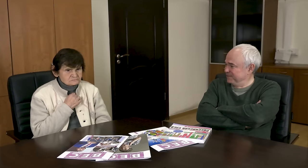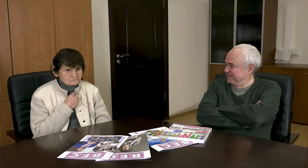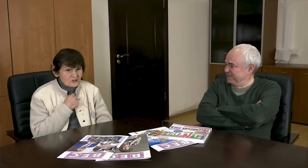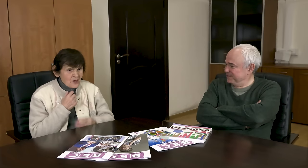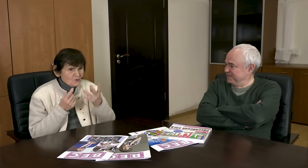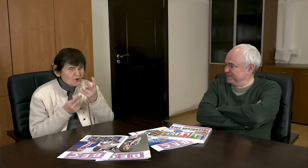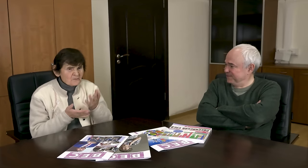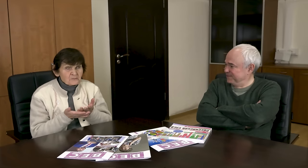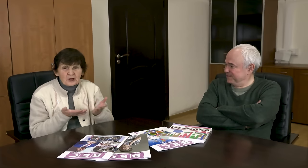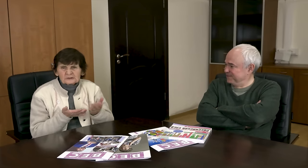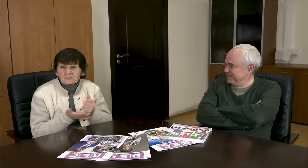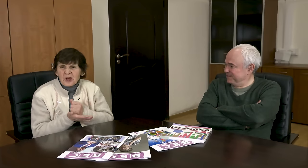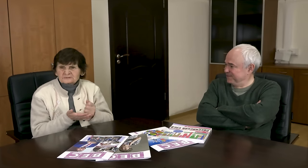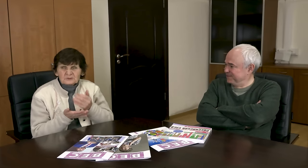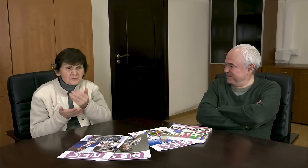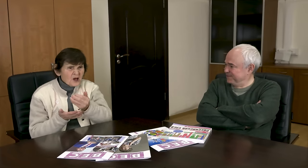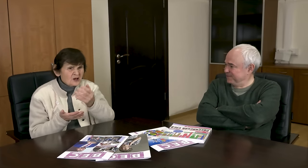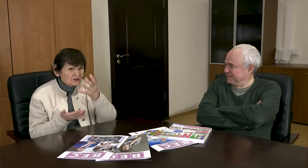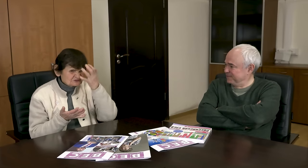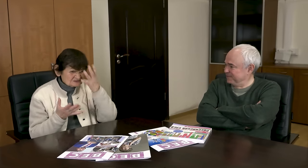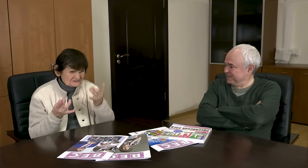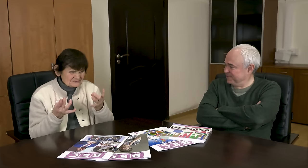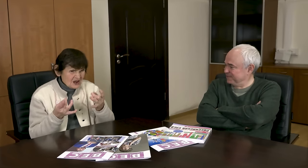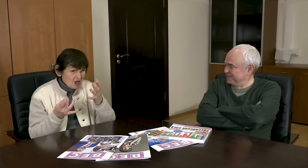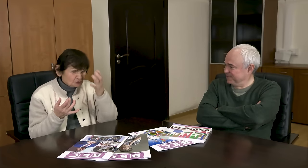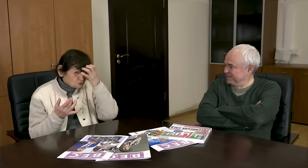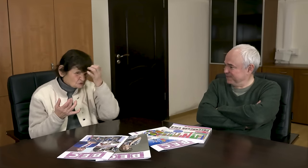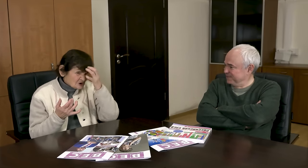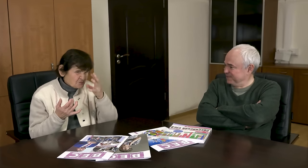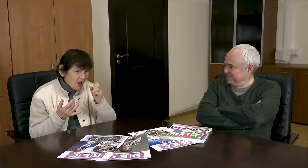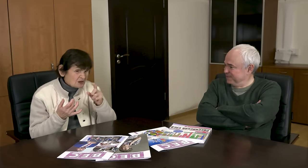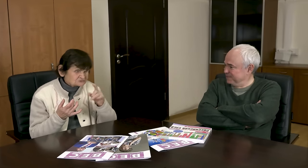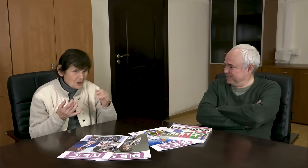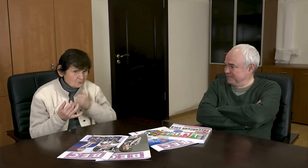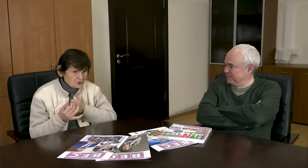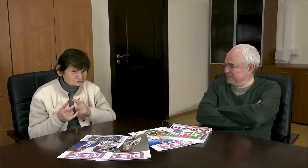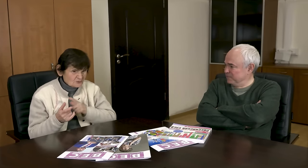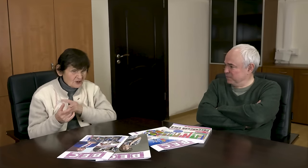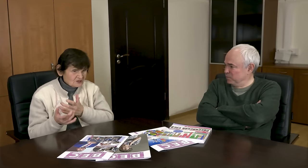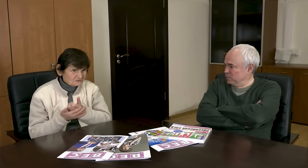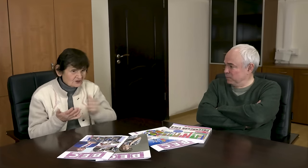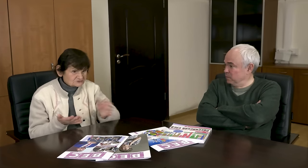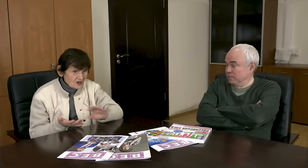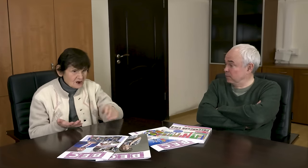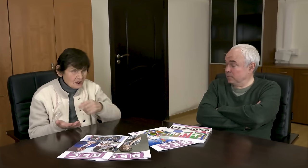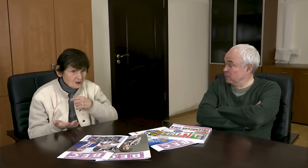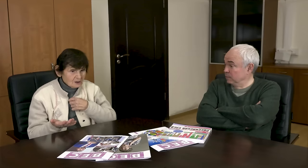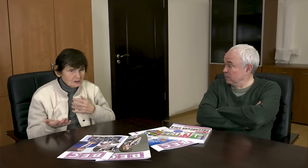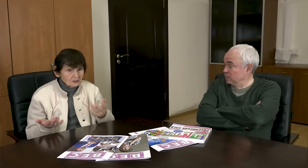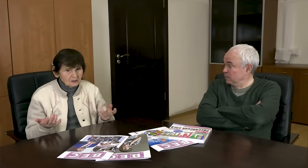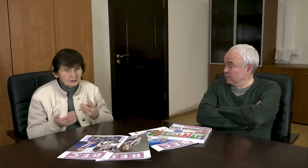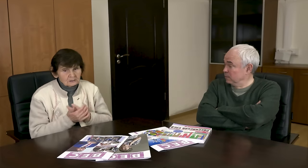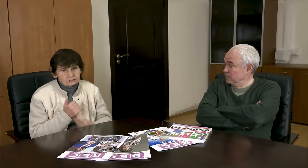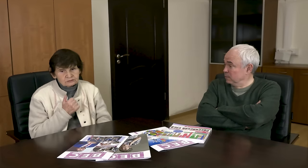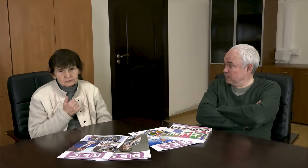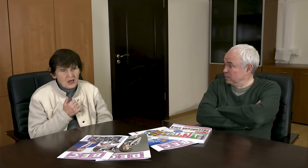I realized that I needed black salve for wet weather, but we didn't take it.